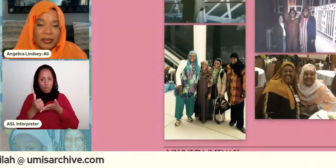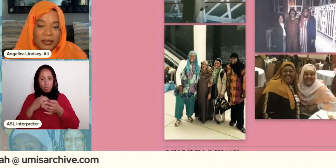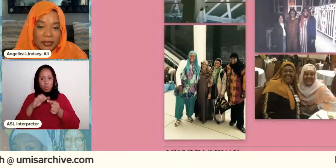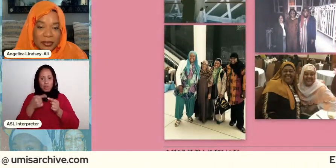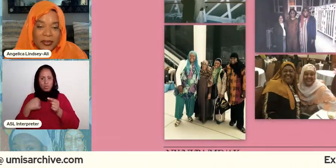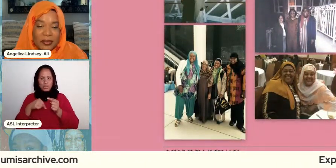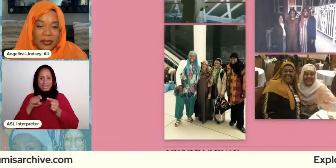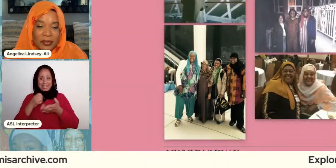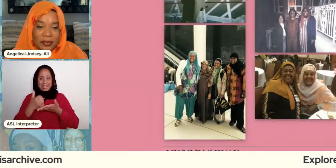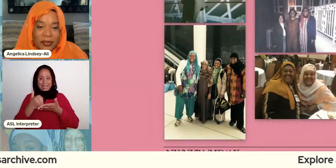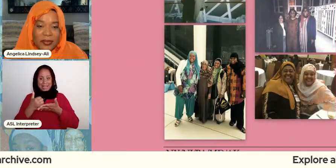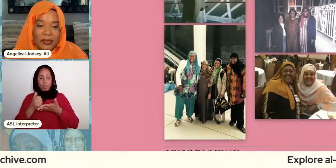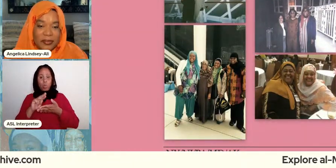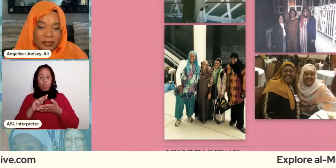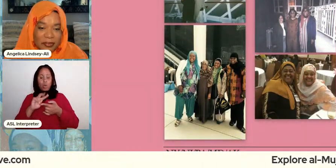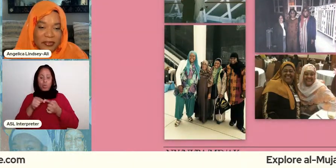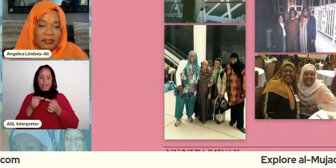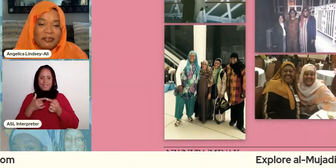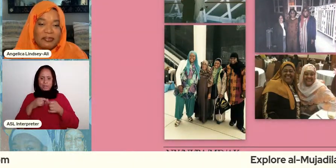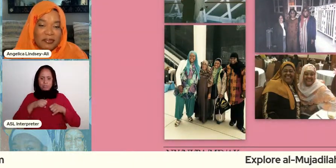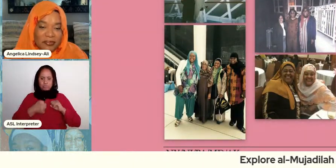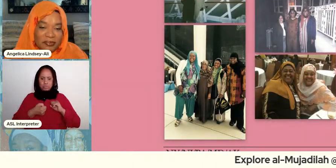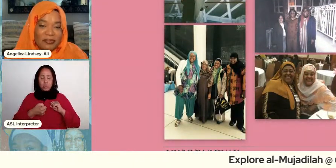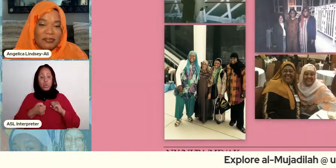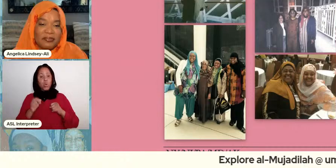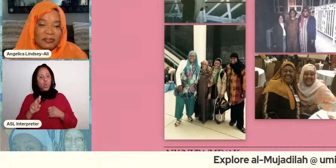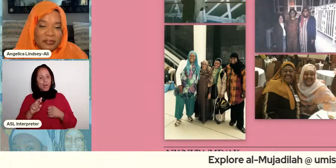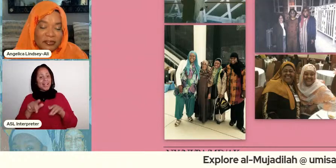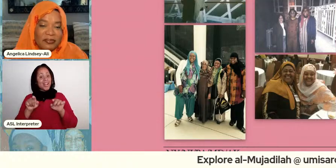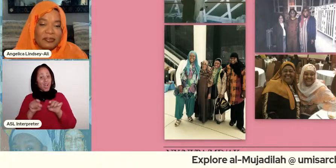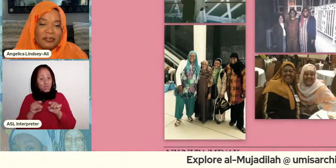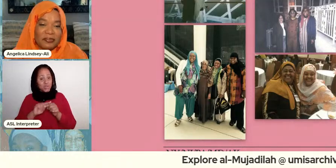we're having a good time and we're hanging out together and and also i know one other picture